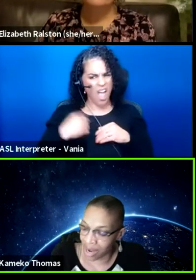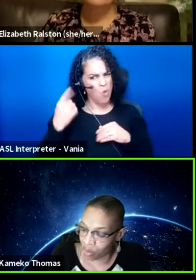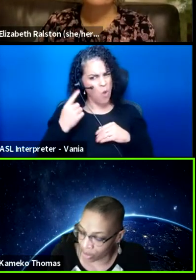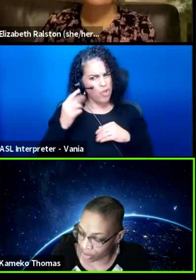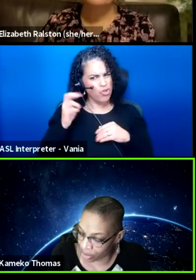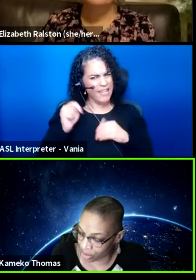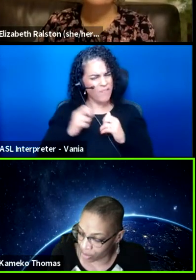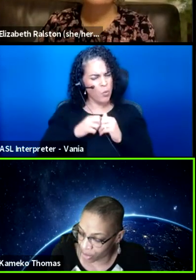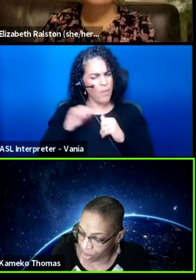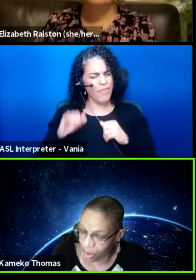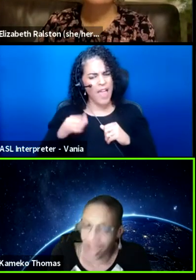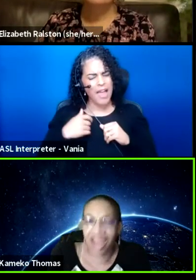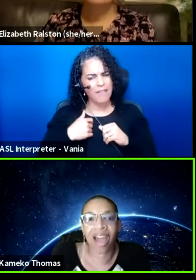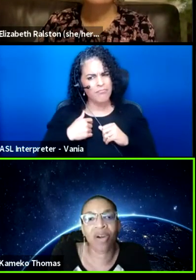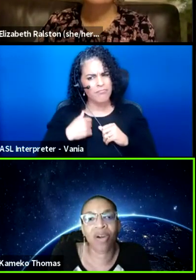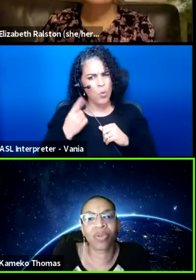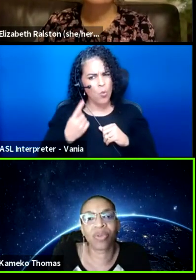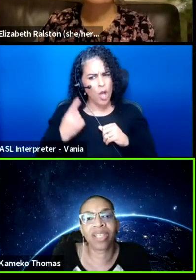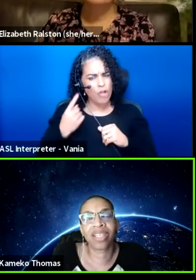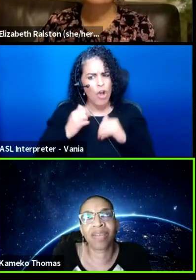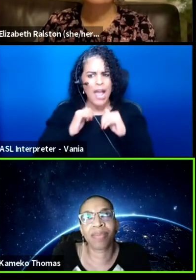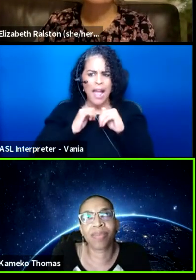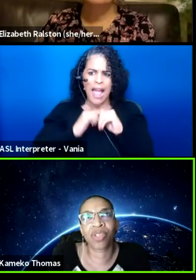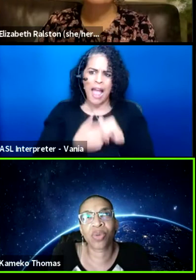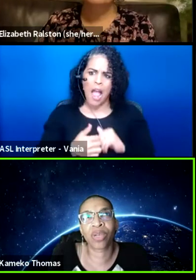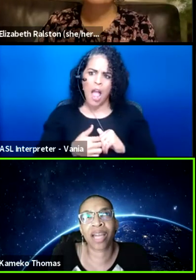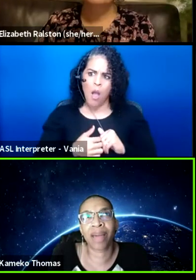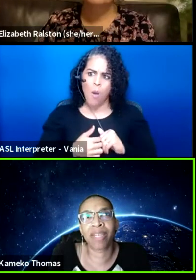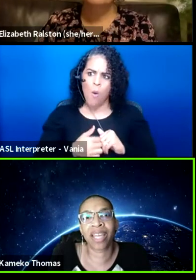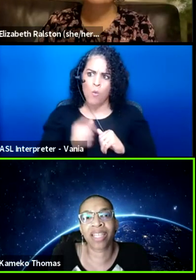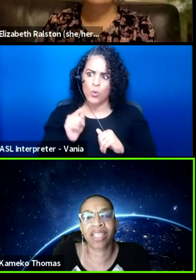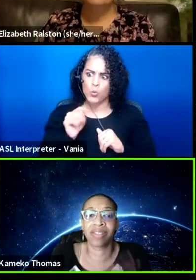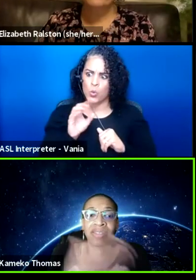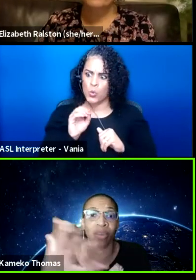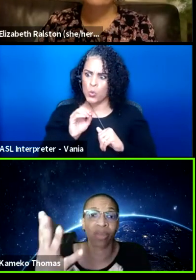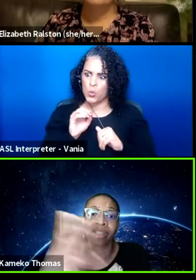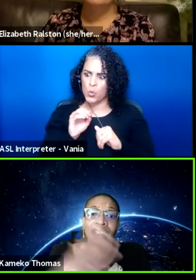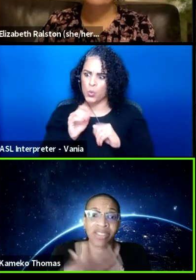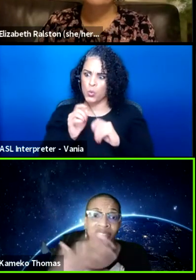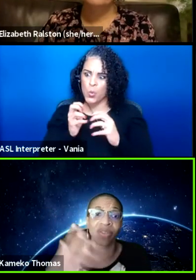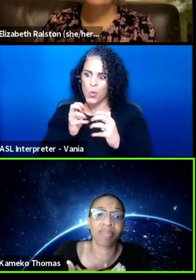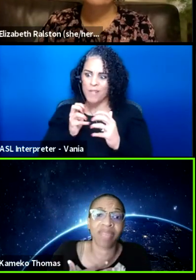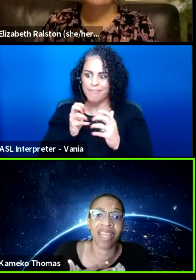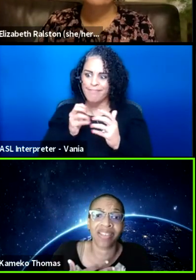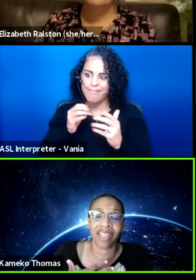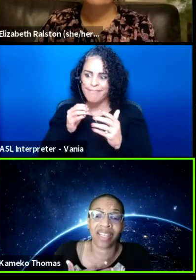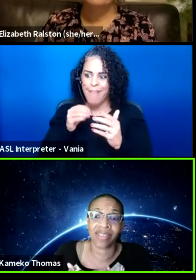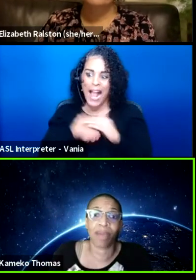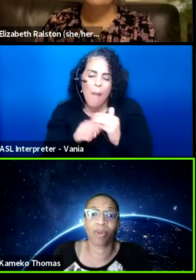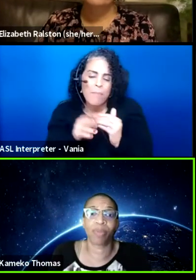I wonder how to accommodate someone, just using me as an example,